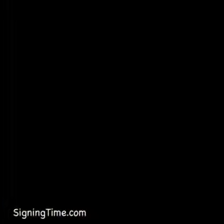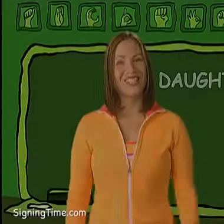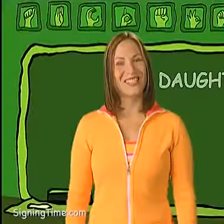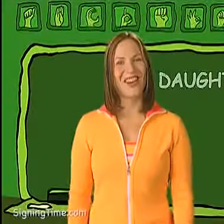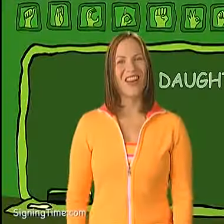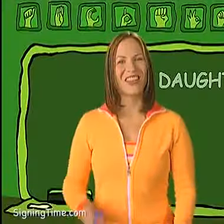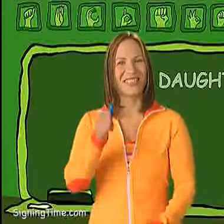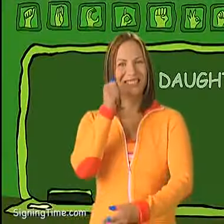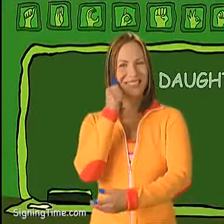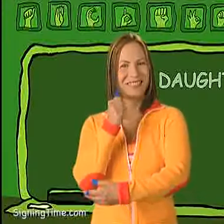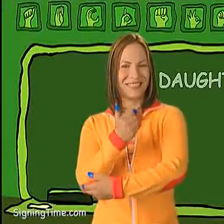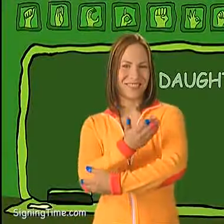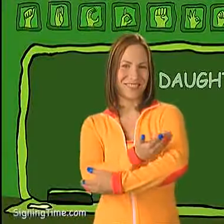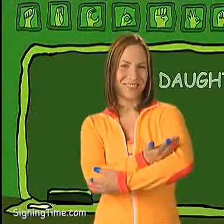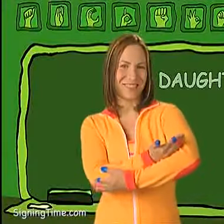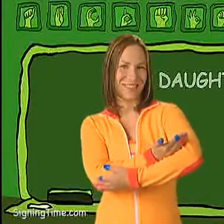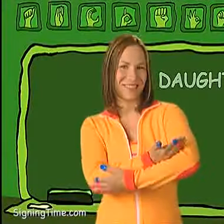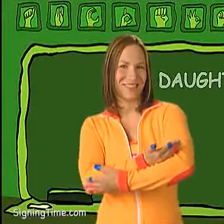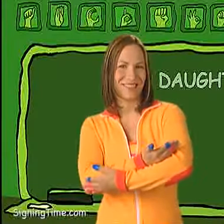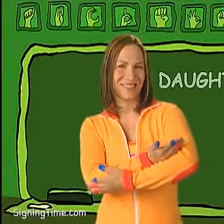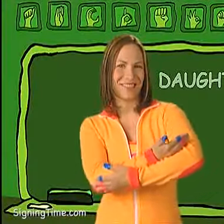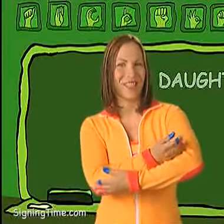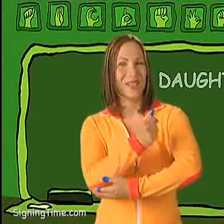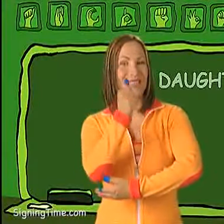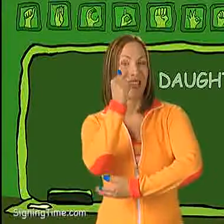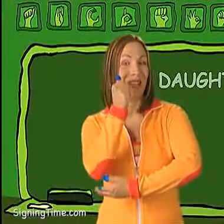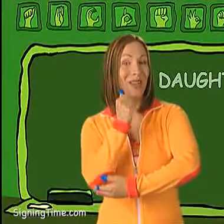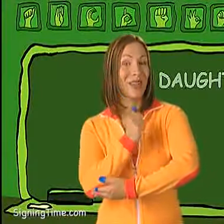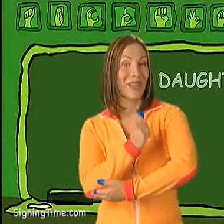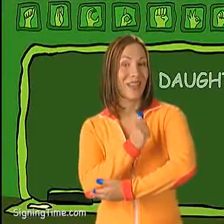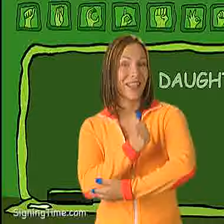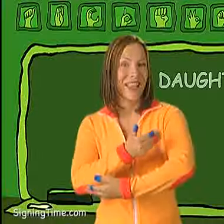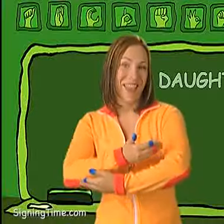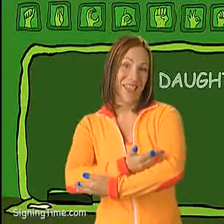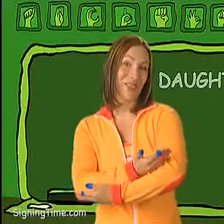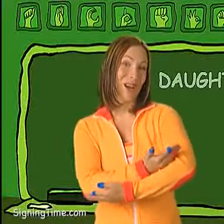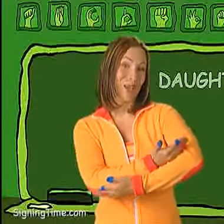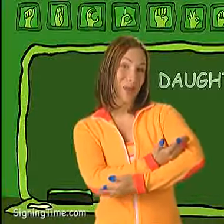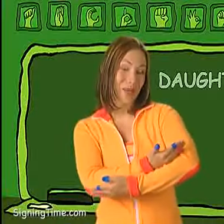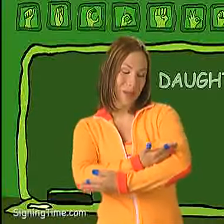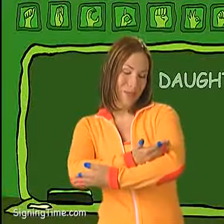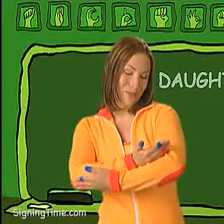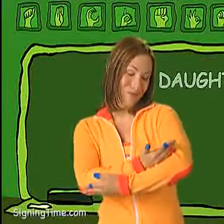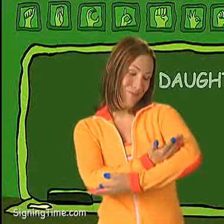Daughter. You sign girl and then rock your baby.